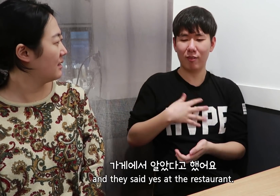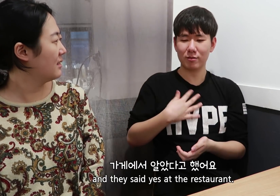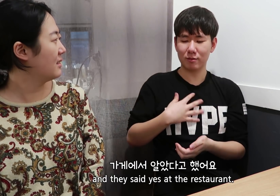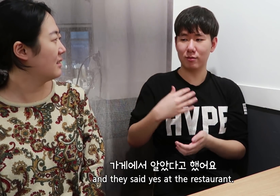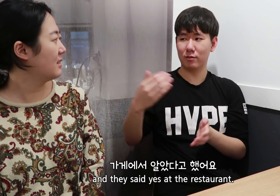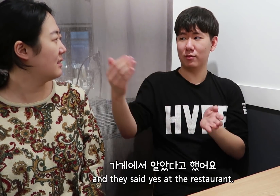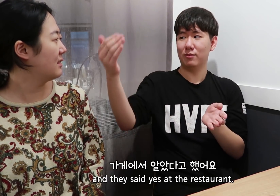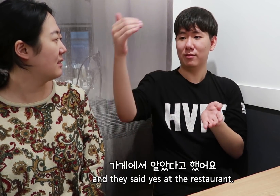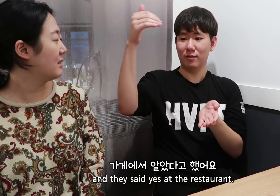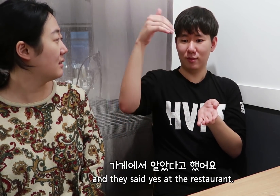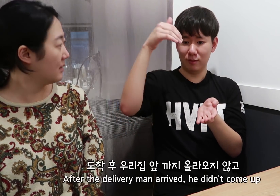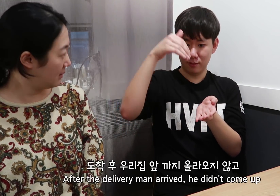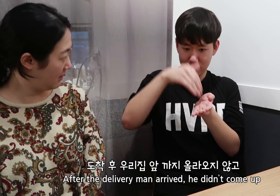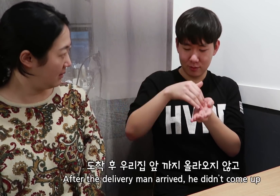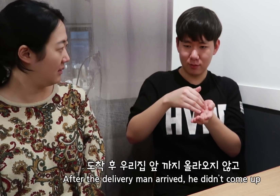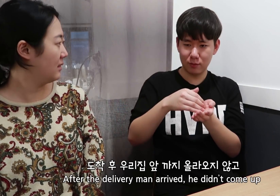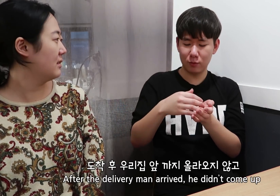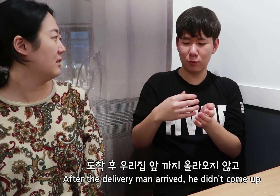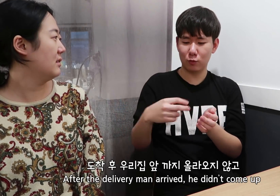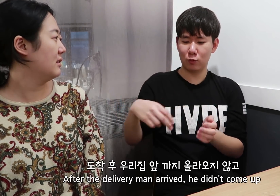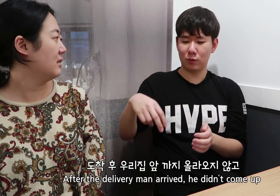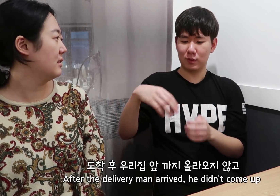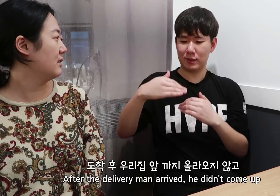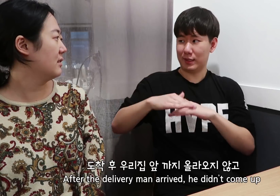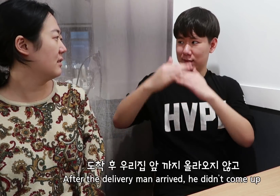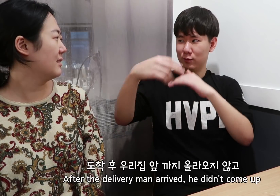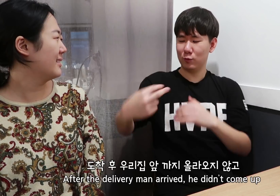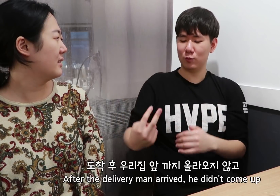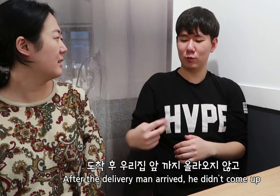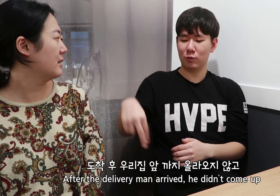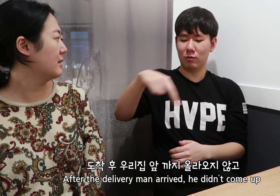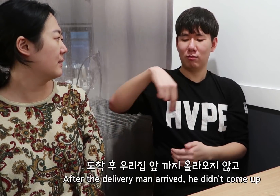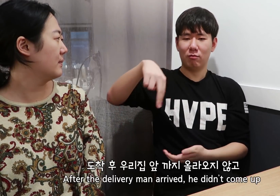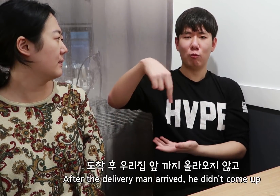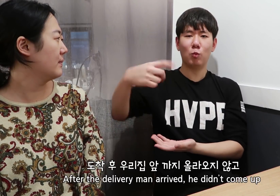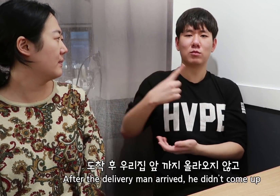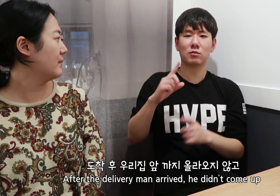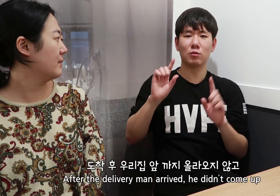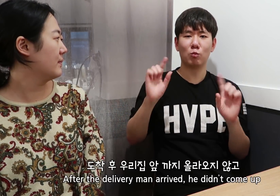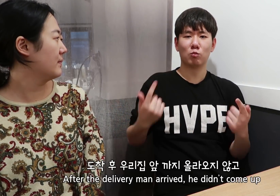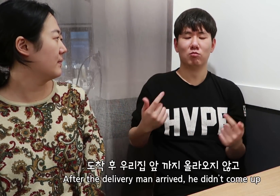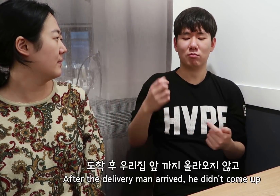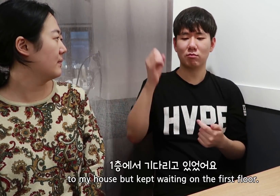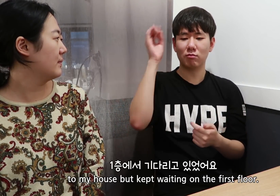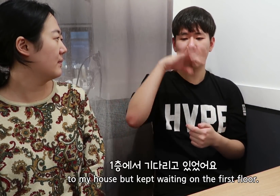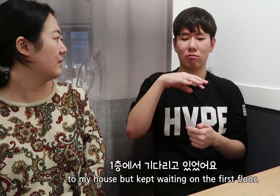and they said yes at the restaurant. After the delivery man arrived, he didn’t come up